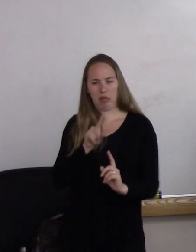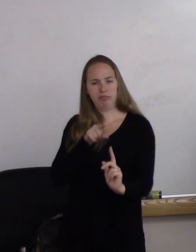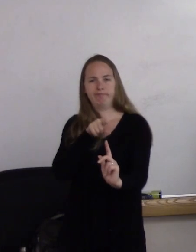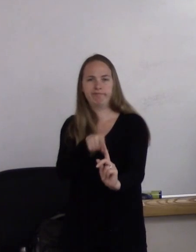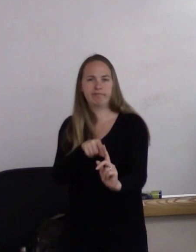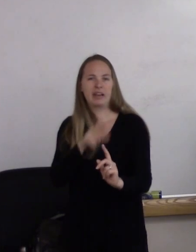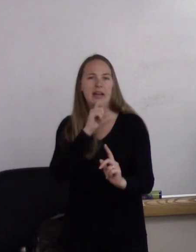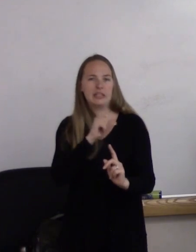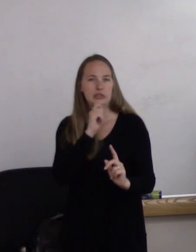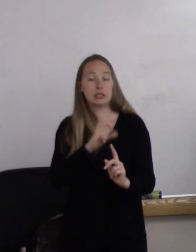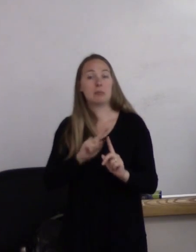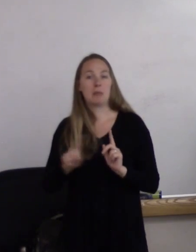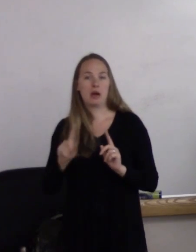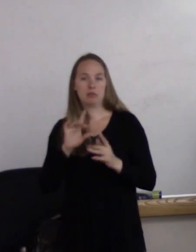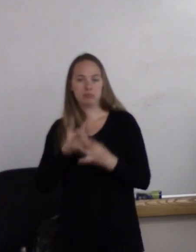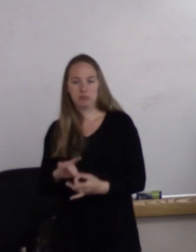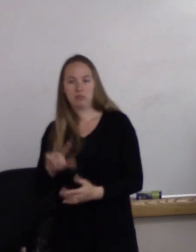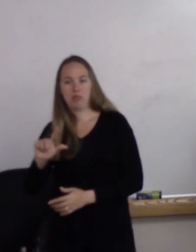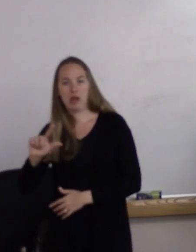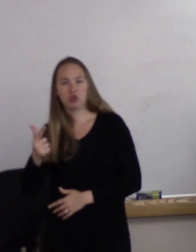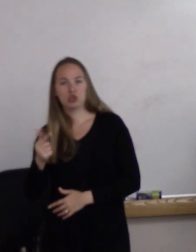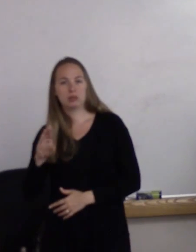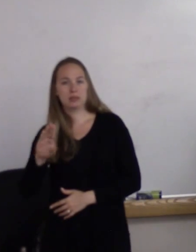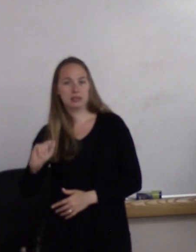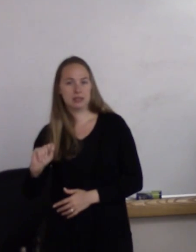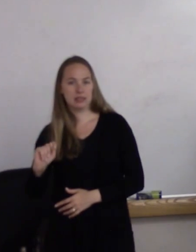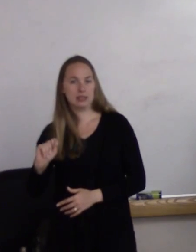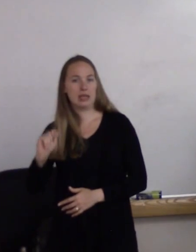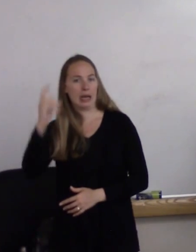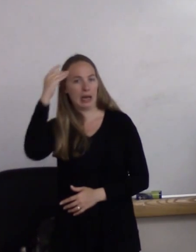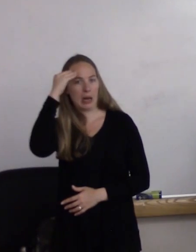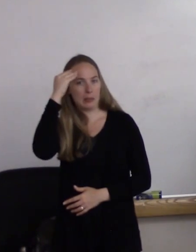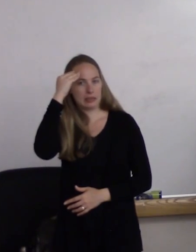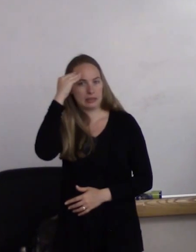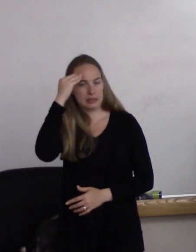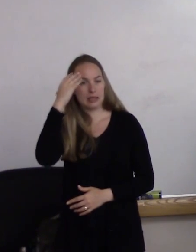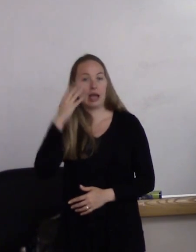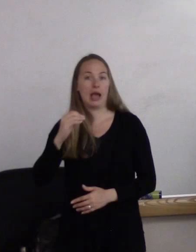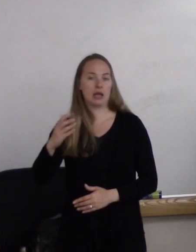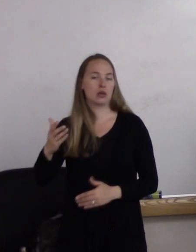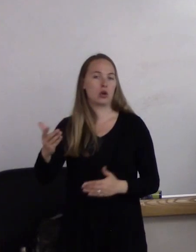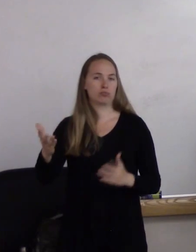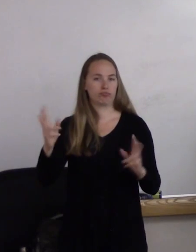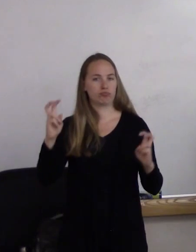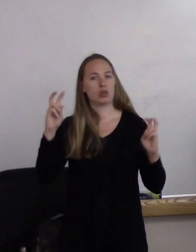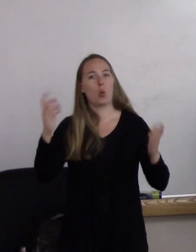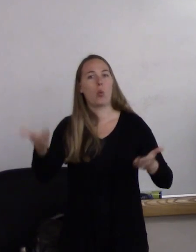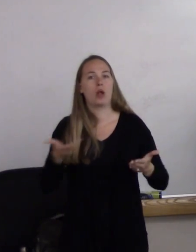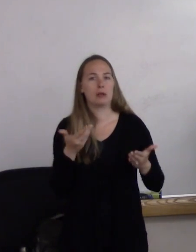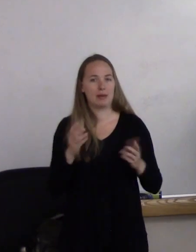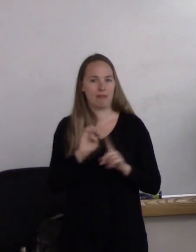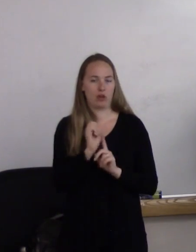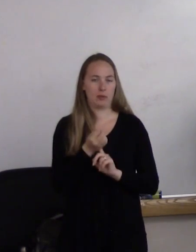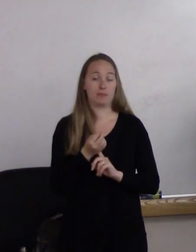but on LGBT competency and welcoming environment. And then you can do some action planning